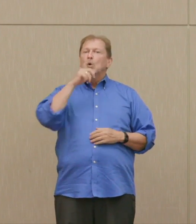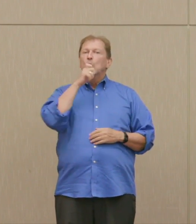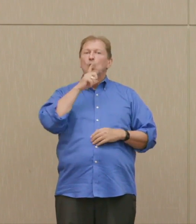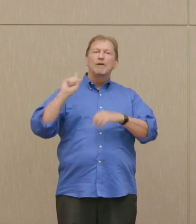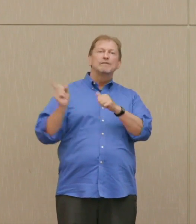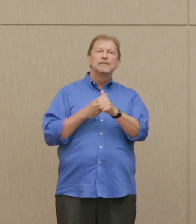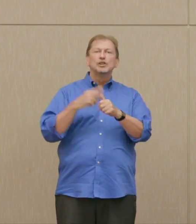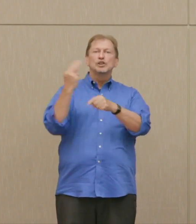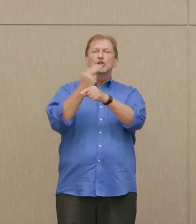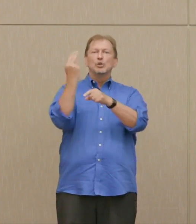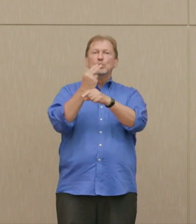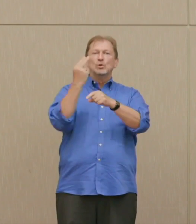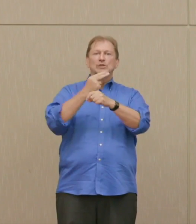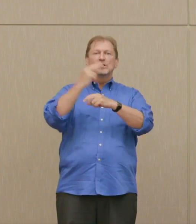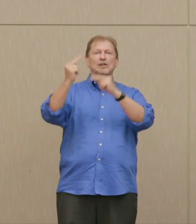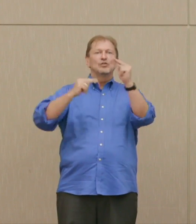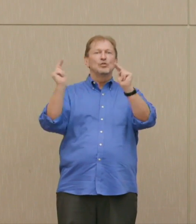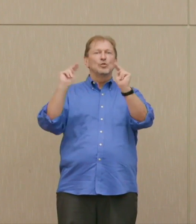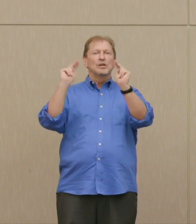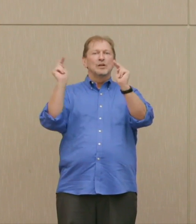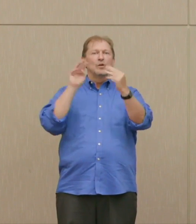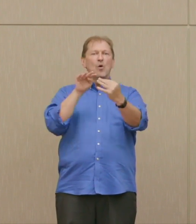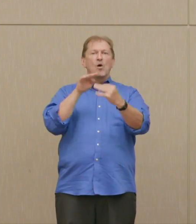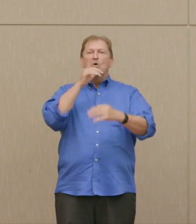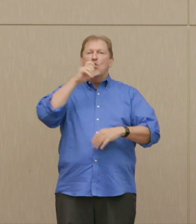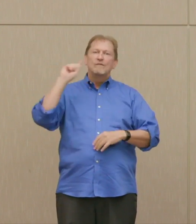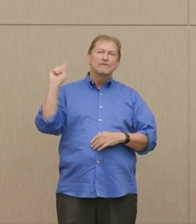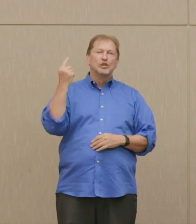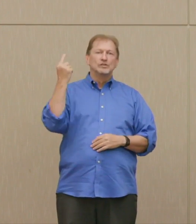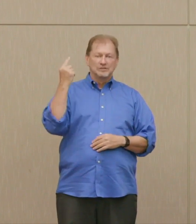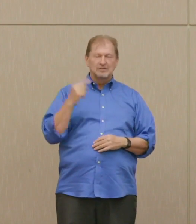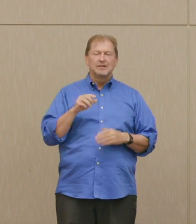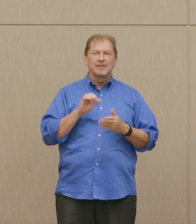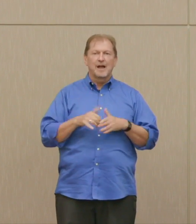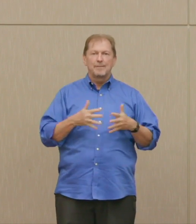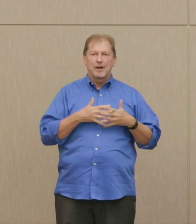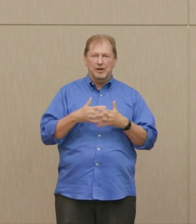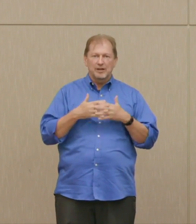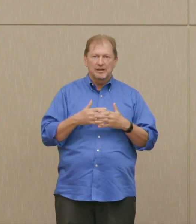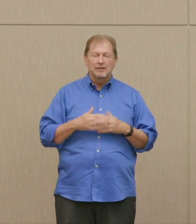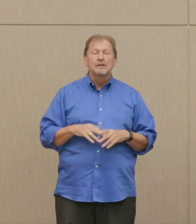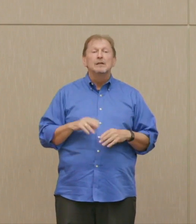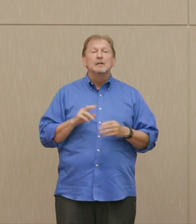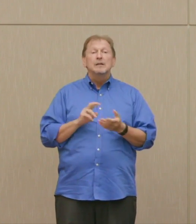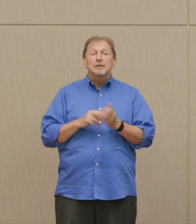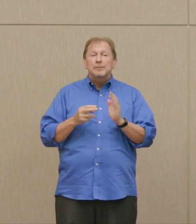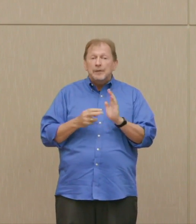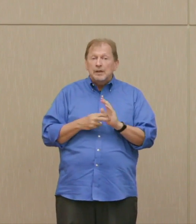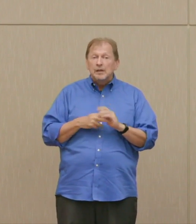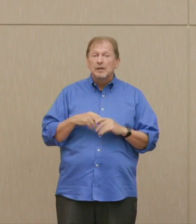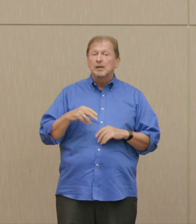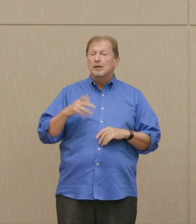It was an initiation of nuclear war, against a country that didn't have them, it so happens.